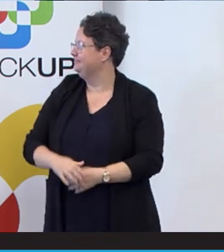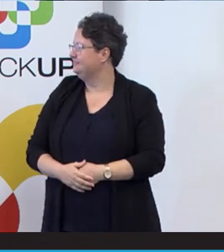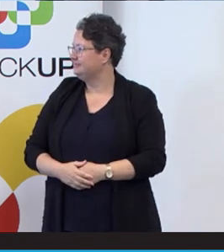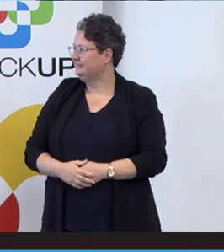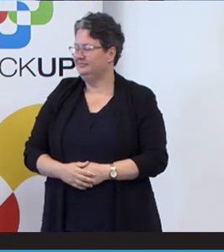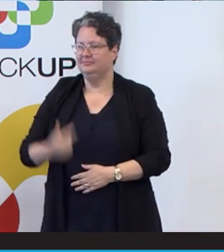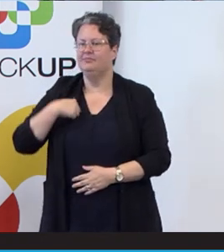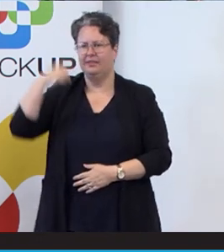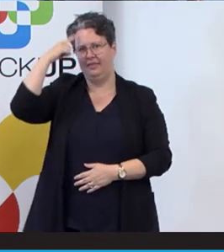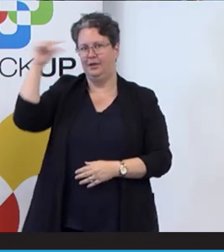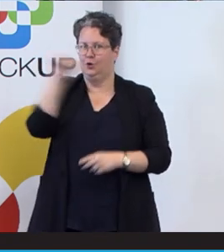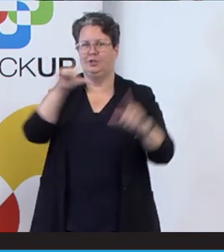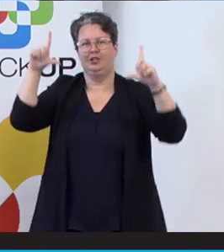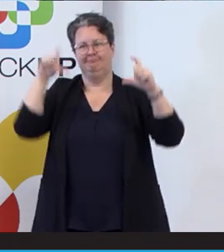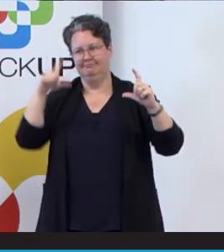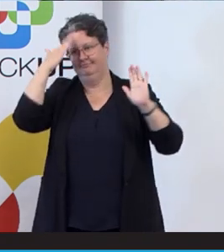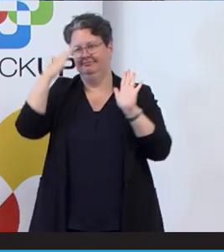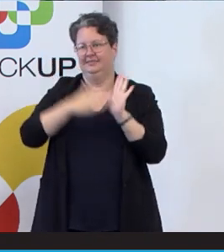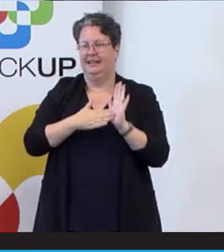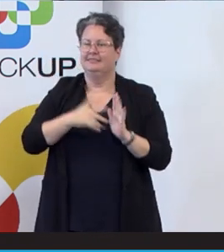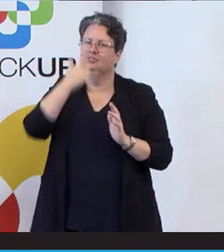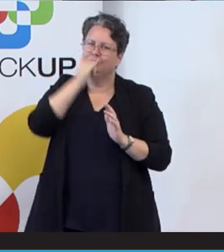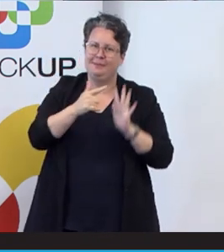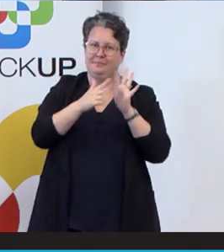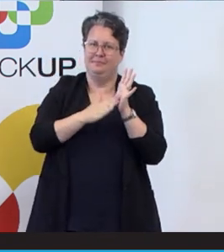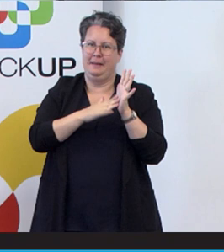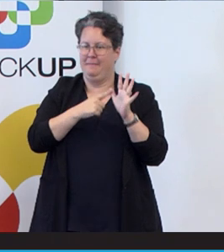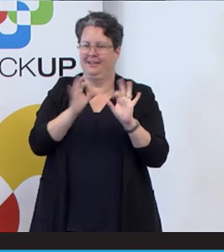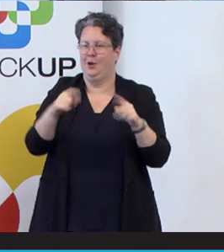think we need to capture. It's a shame Emma's not obviously not with us. She was online,